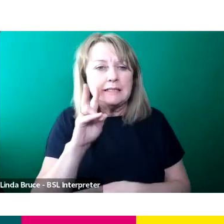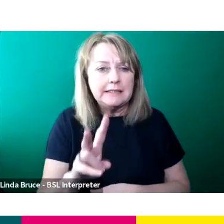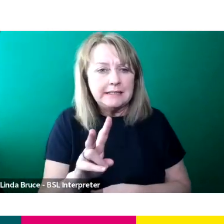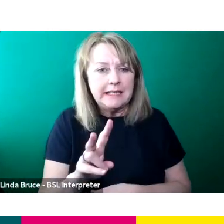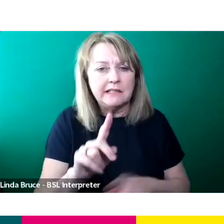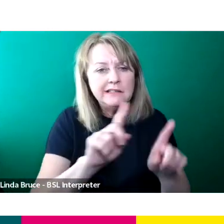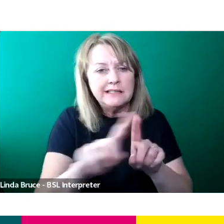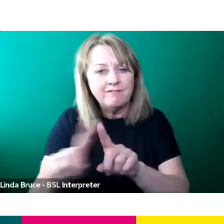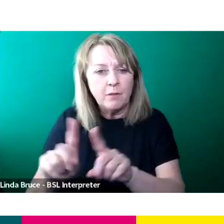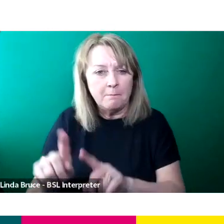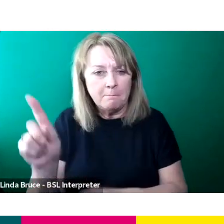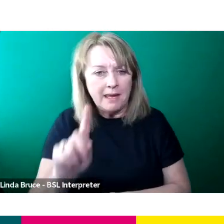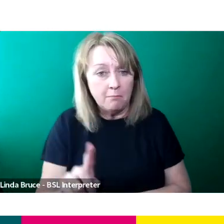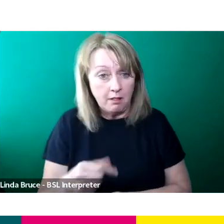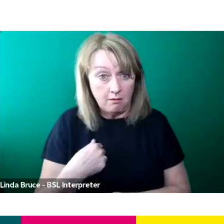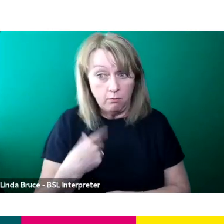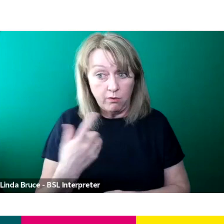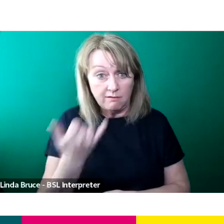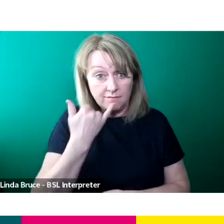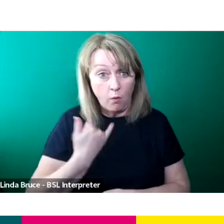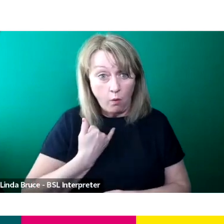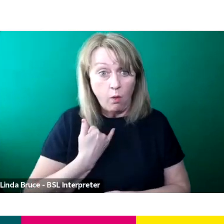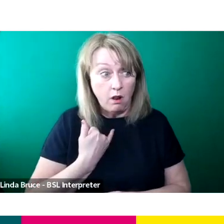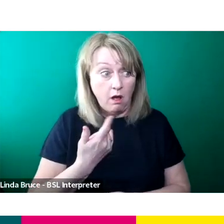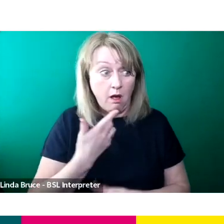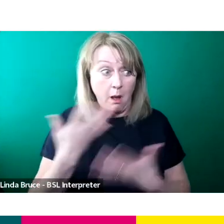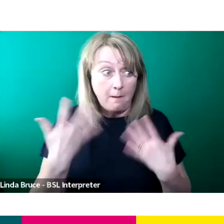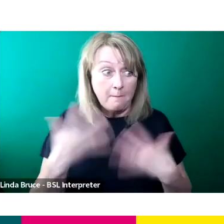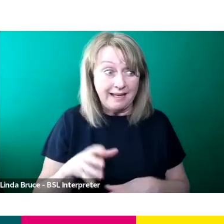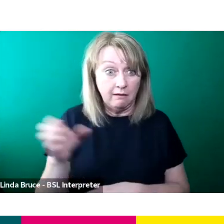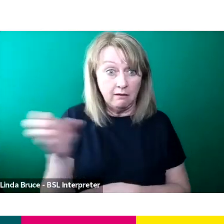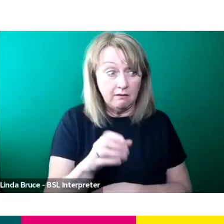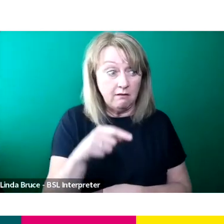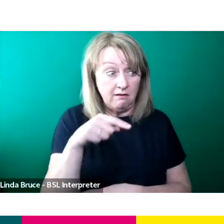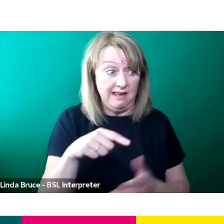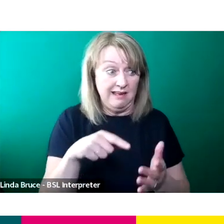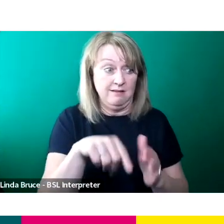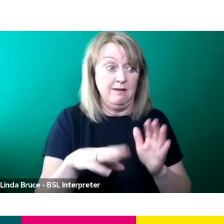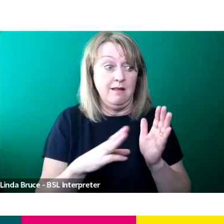And honestly when I got the phone call to say that I had been cast as Ms. Scott in Grandchester,